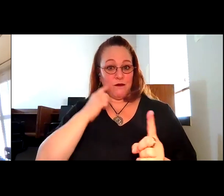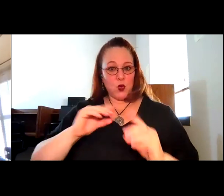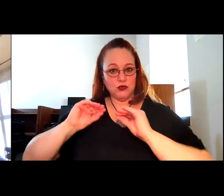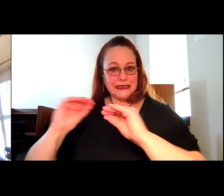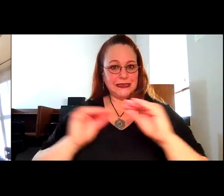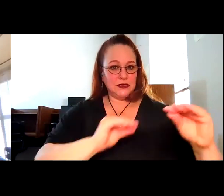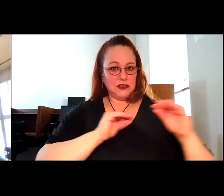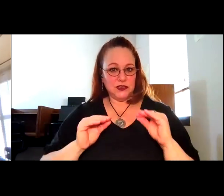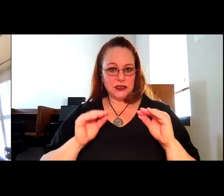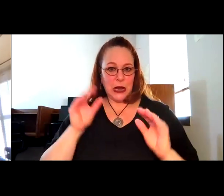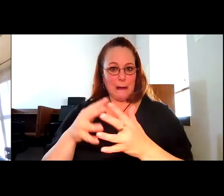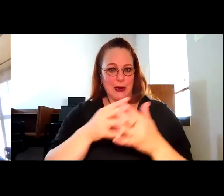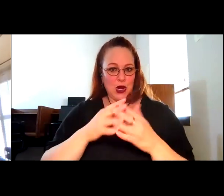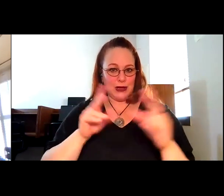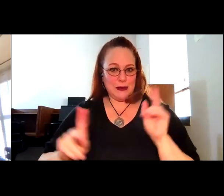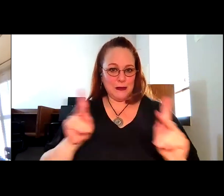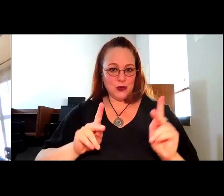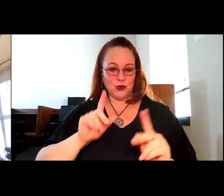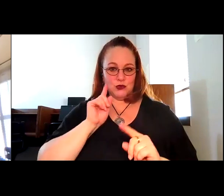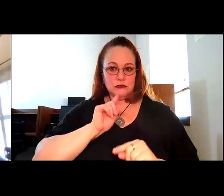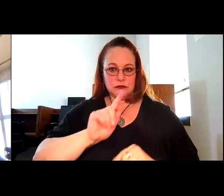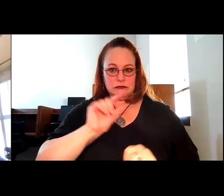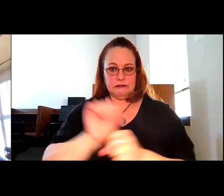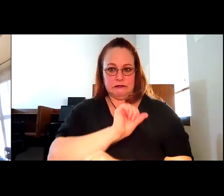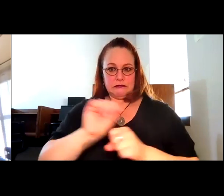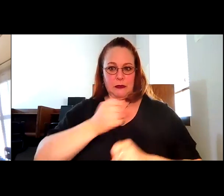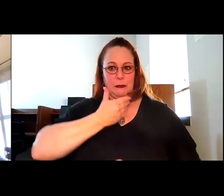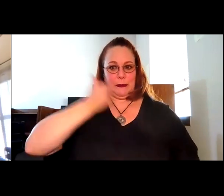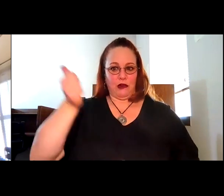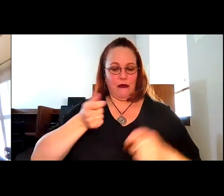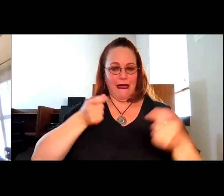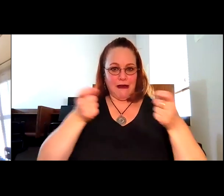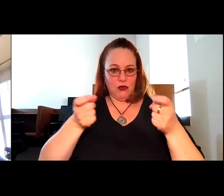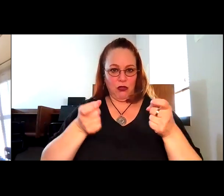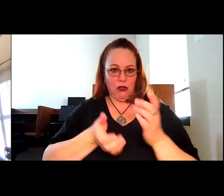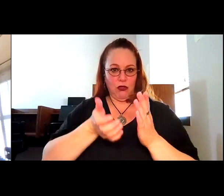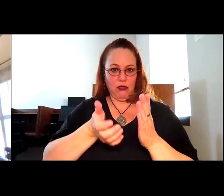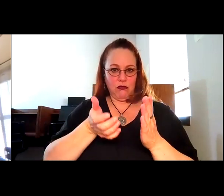Robyn Thomas: better be able to handle and shoot firearms. And really the focus of the Nra was on.